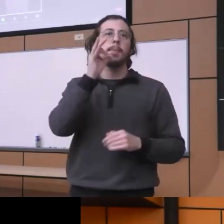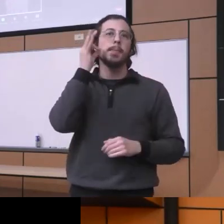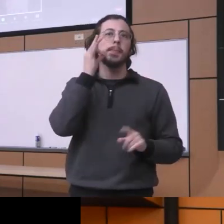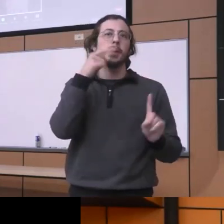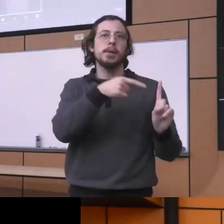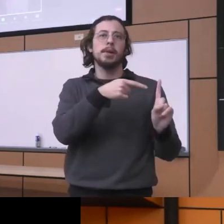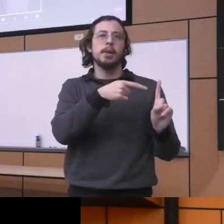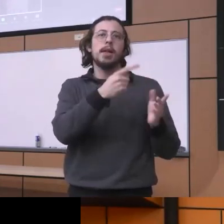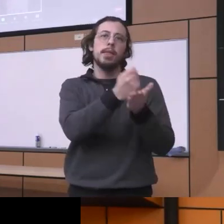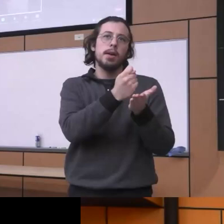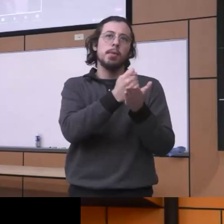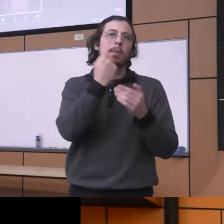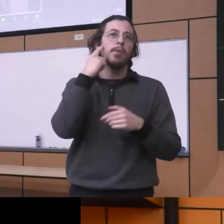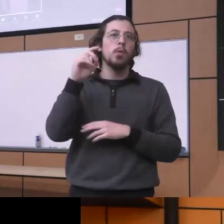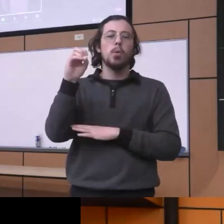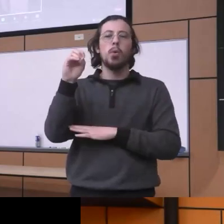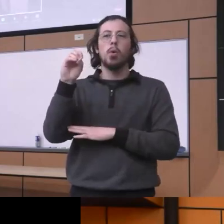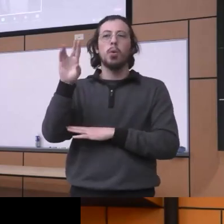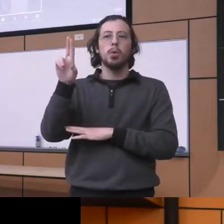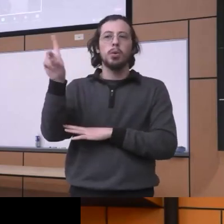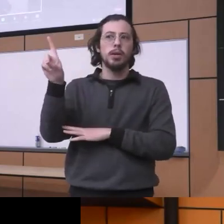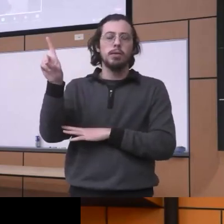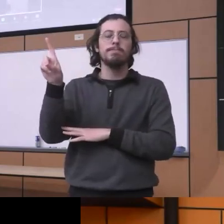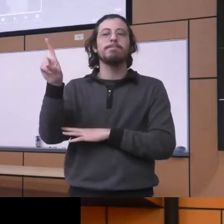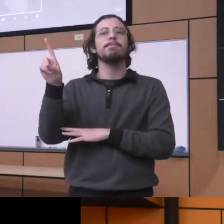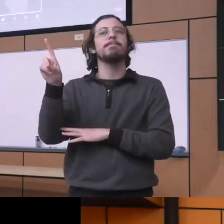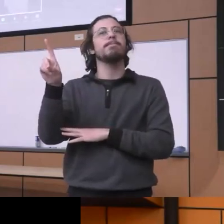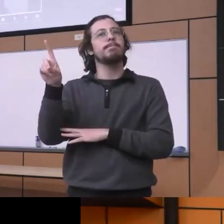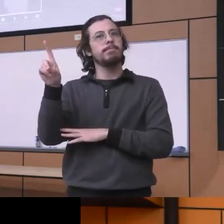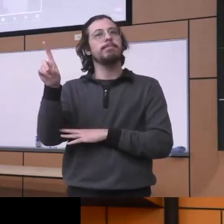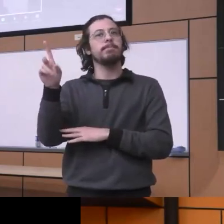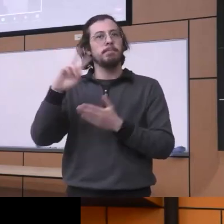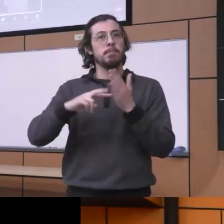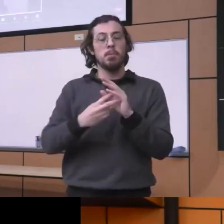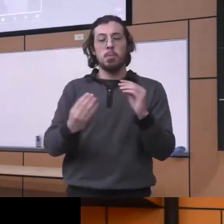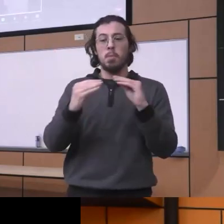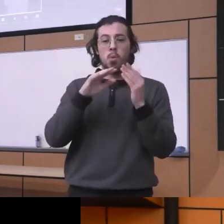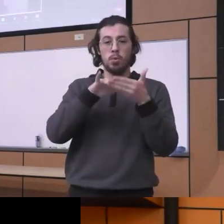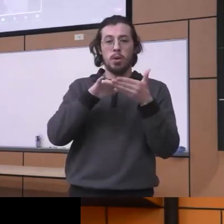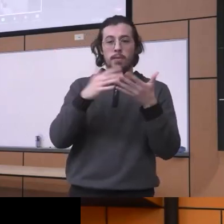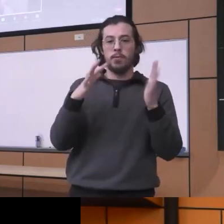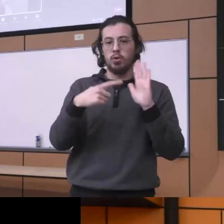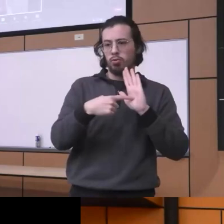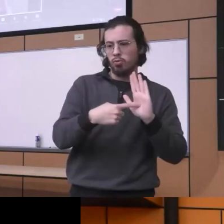know for opioid use disorder so I think you know there are more studies now that look at basically